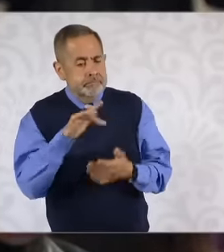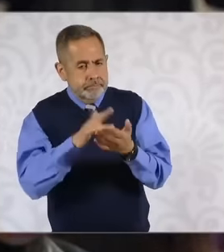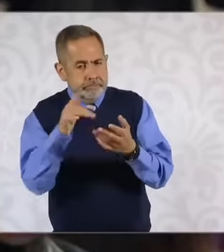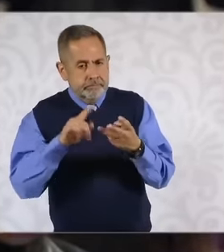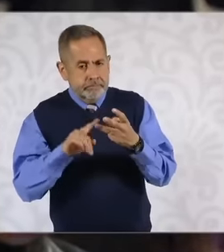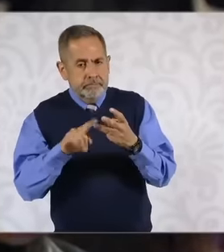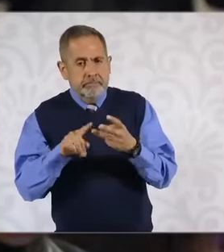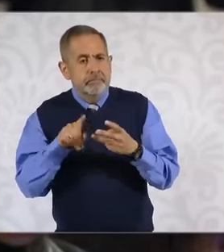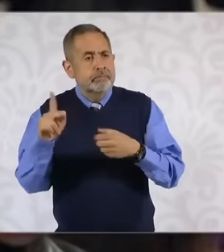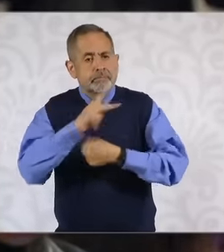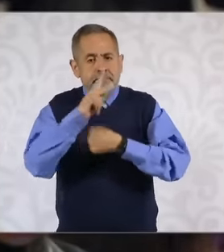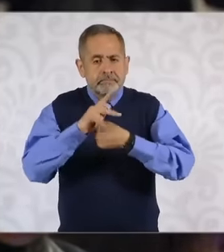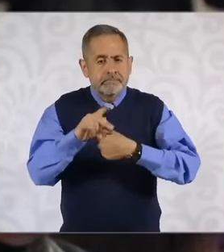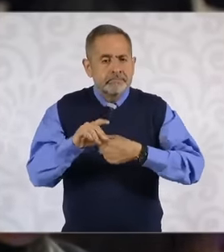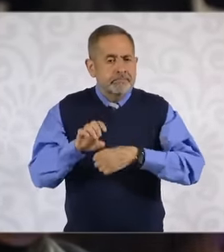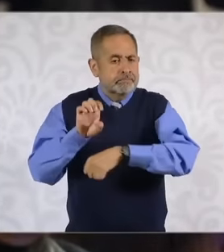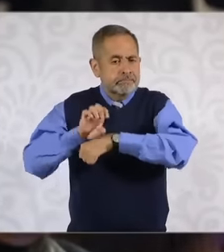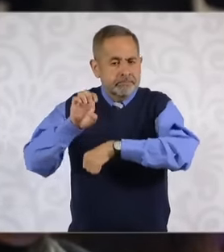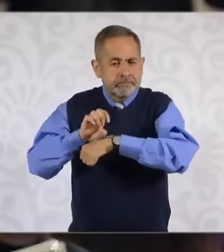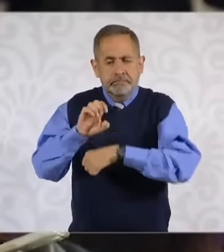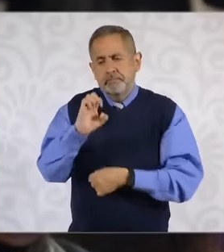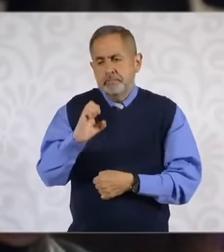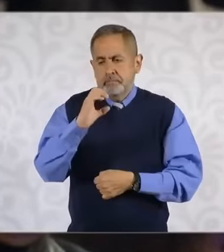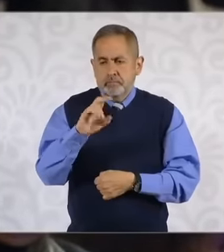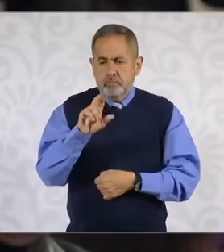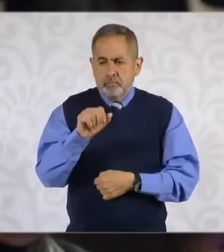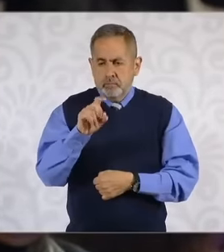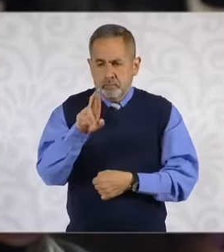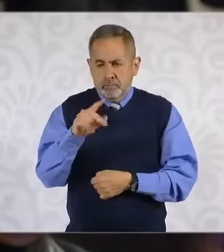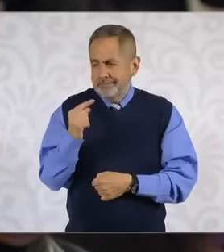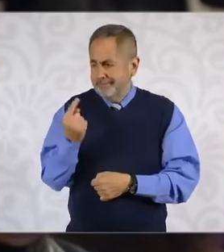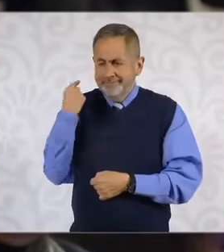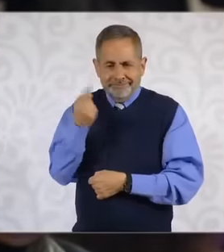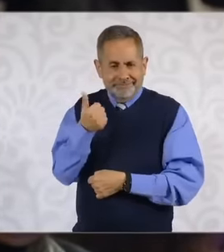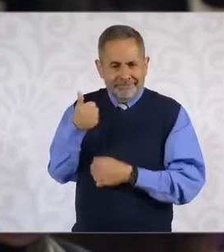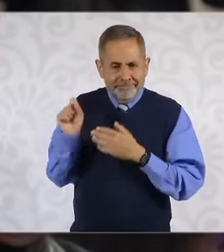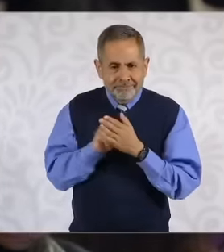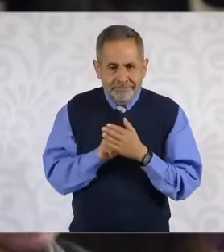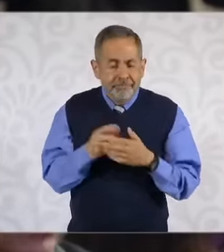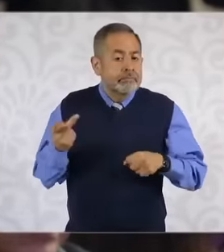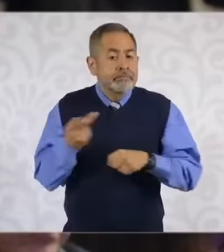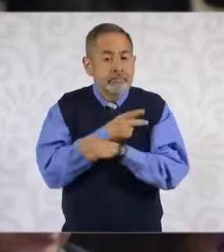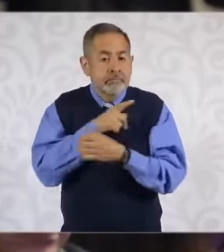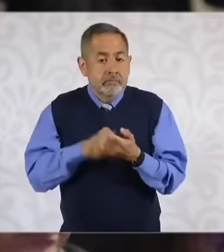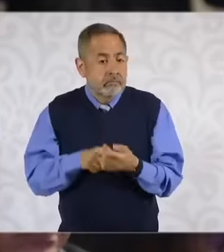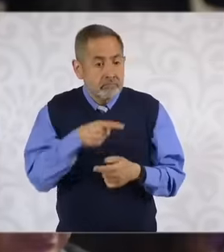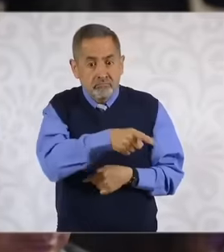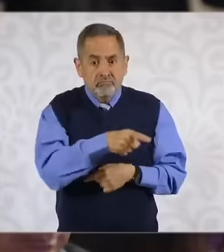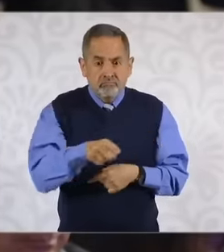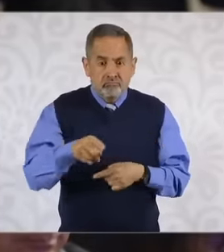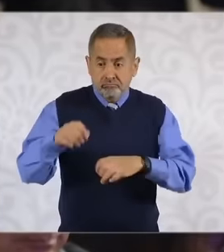It has just been 6 months on October 6 since the Armed intervention in the